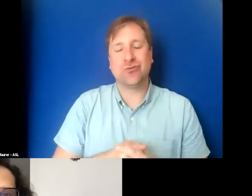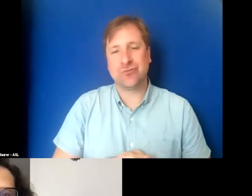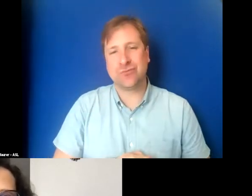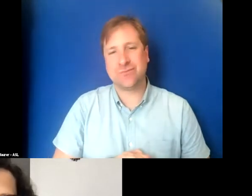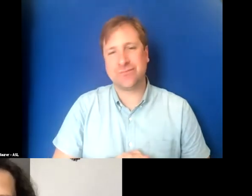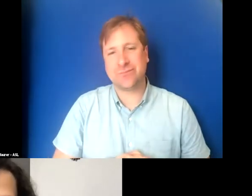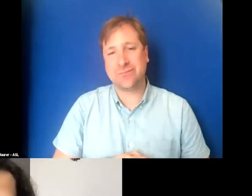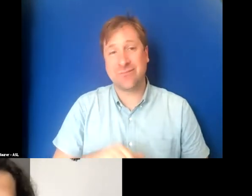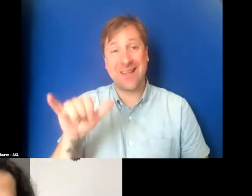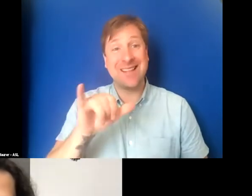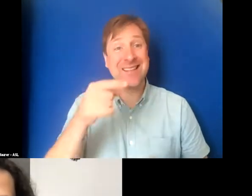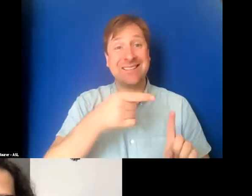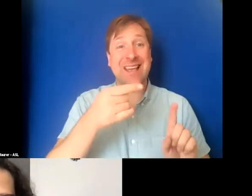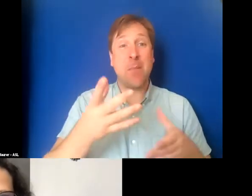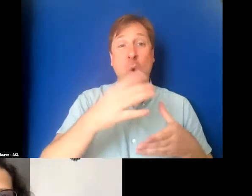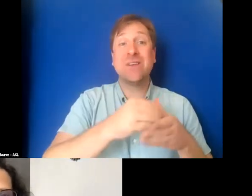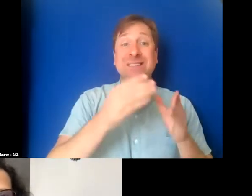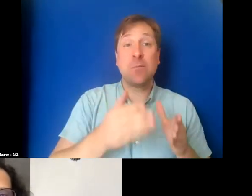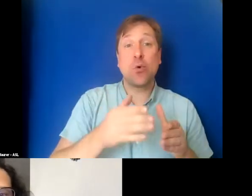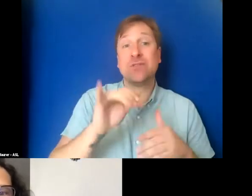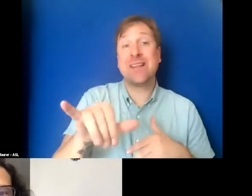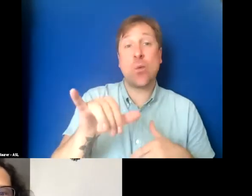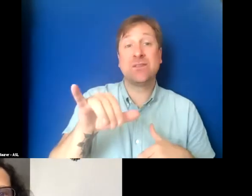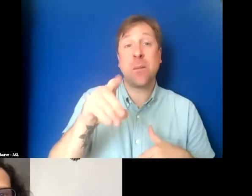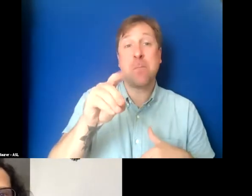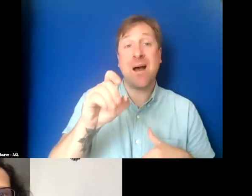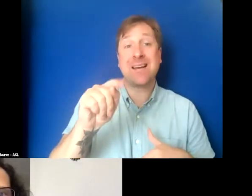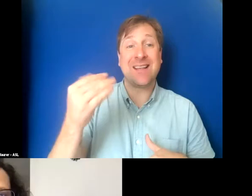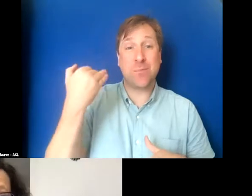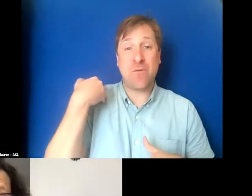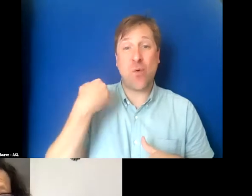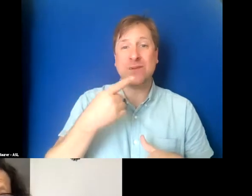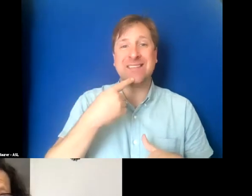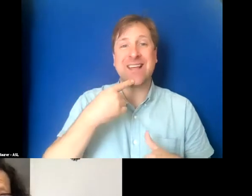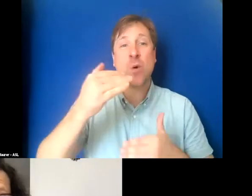The same guest was in a podcast before where she said quote "the process of disablement”,